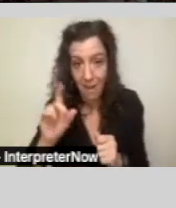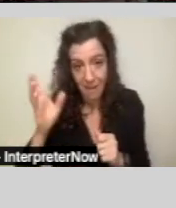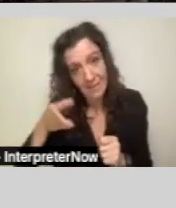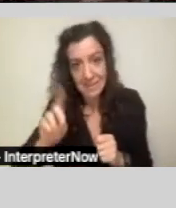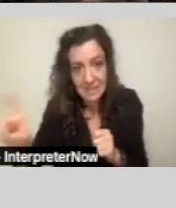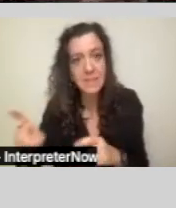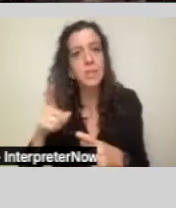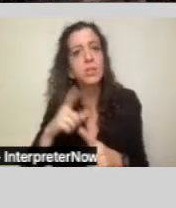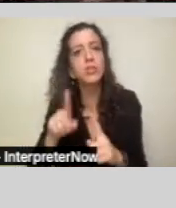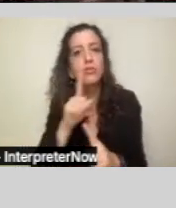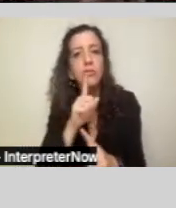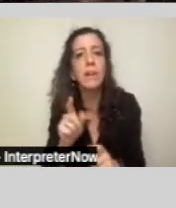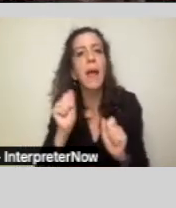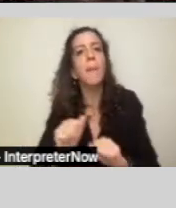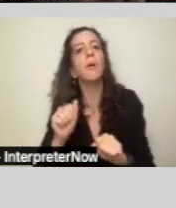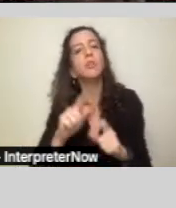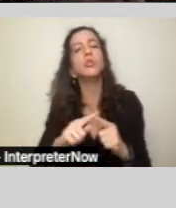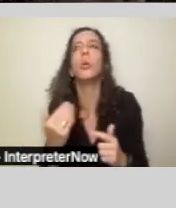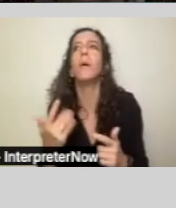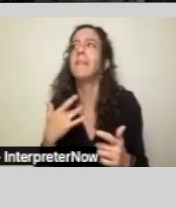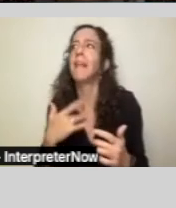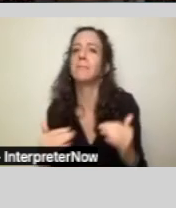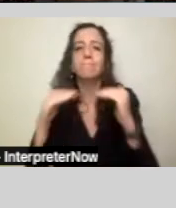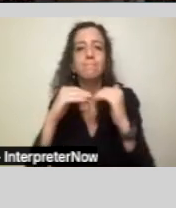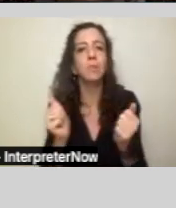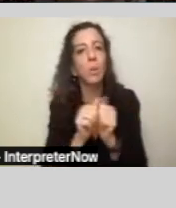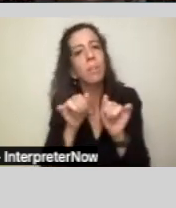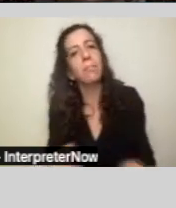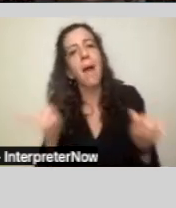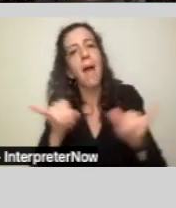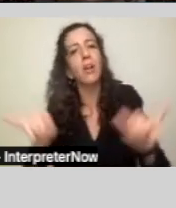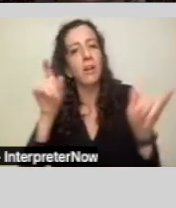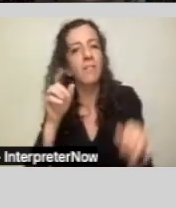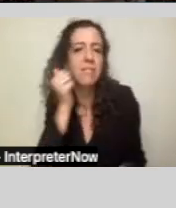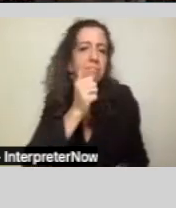the pattern of everyday living that is realized for people without disabilities.